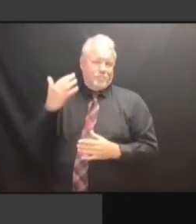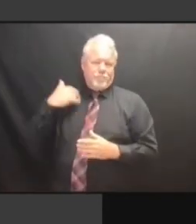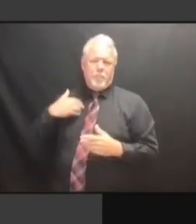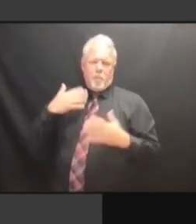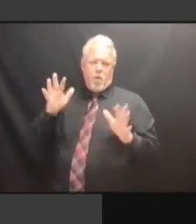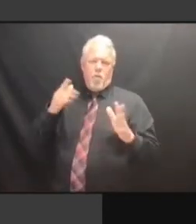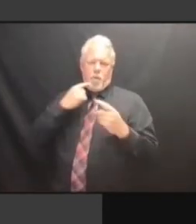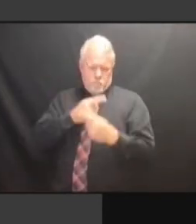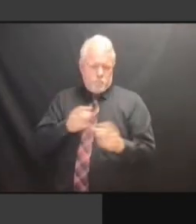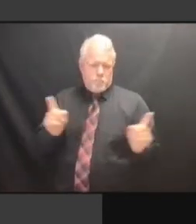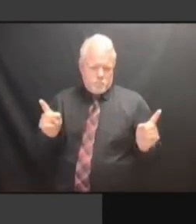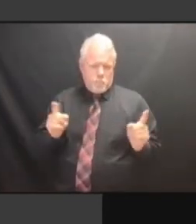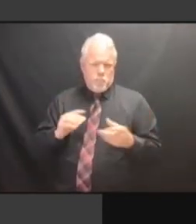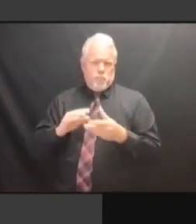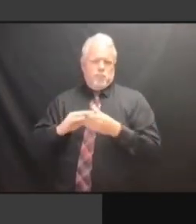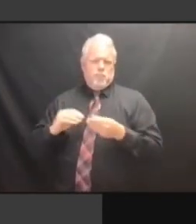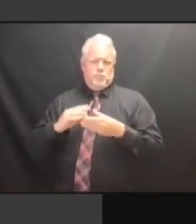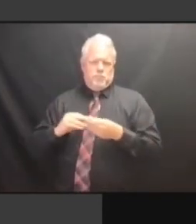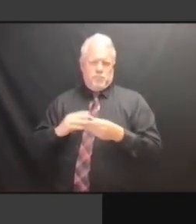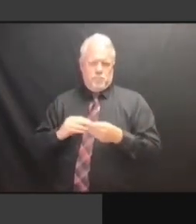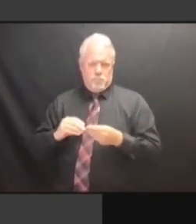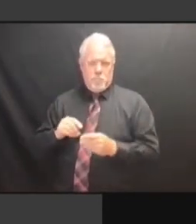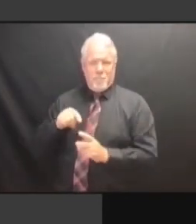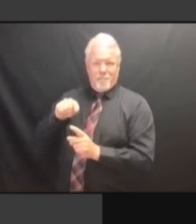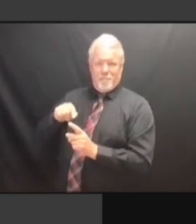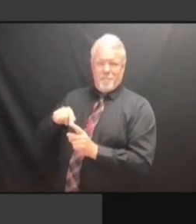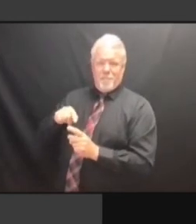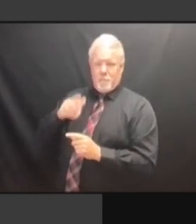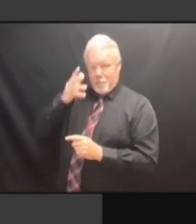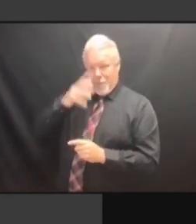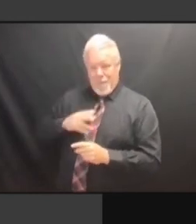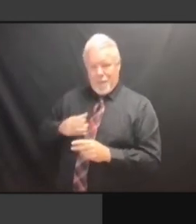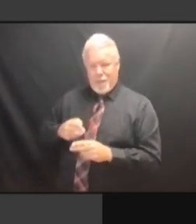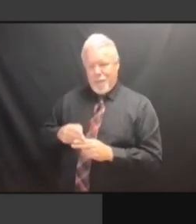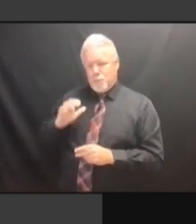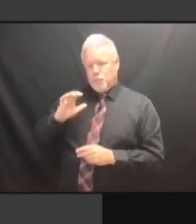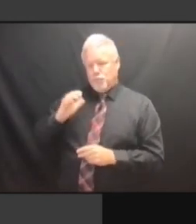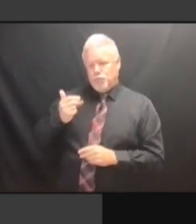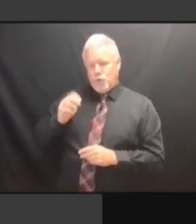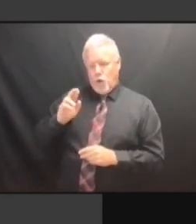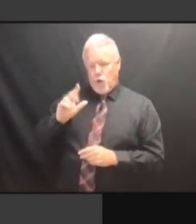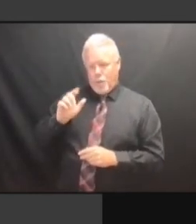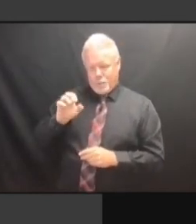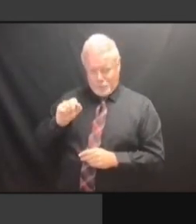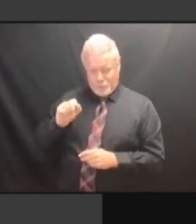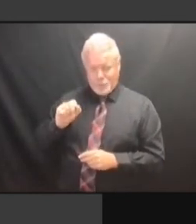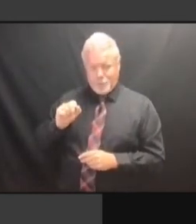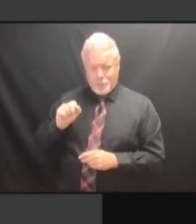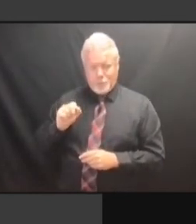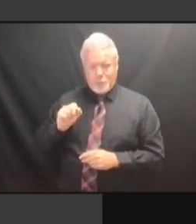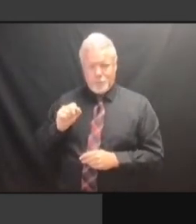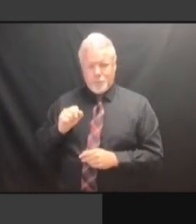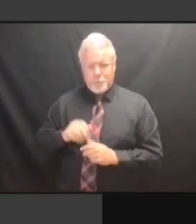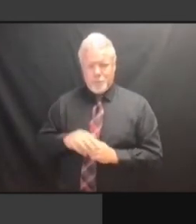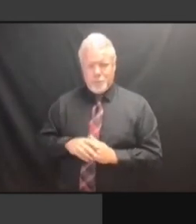OF CHARLES STEWART, A PROFESSOR AT HARVARD, WHO DOES OF CHARLES STEWART, A PROFESSOR AT HARVARD, WHO DOES RESEARCH OF CHARLES STEWART, A PROFESSOR AT HARVARD, WHO DOES RESEARCH ON AT HARVARD, WHO DOES RESEARCH ON AT HARVARD, WHO DOES RESEARCH ON ELECTION AT HARVARD, WHO DOES RESEARCH ON ELECTION DATA AT HARVARD, WHO DOES RESEARCH ON ELECTION DATA ANALYSIS, ELECTION DATA ANALYSIS,